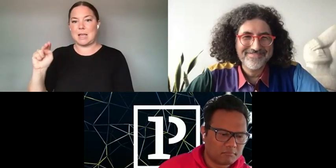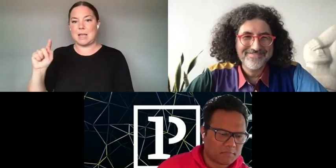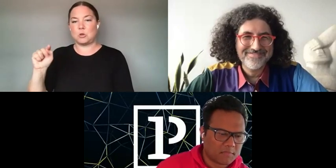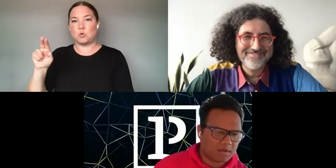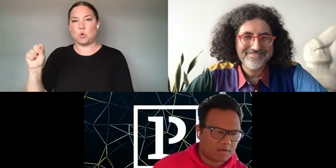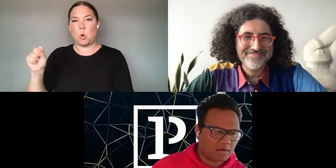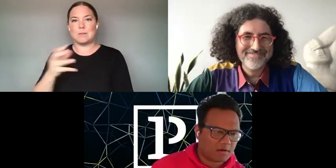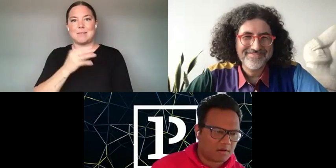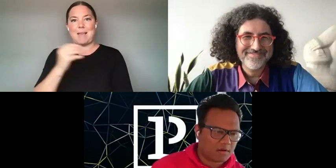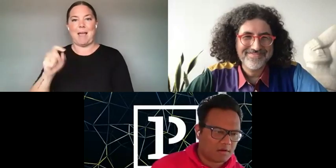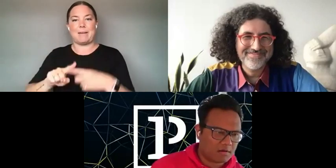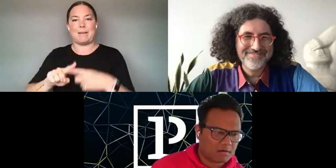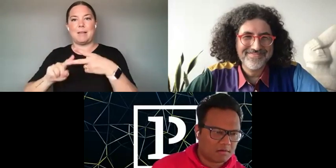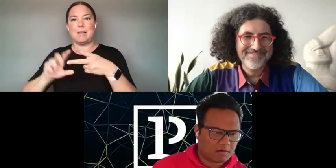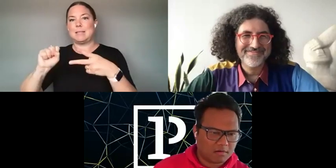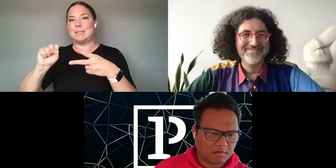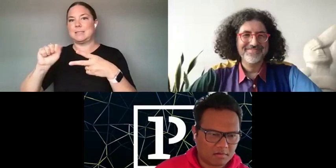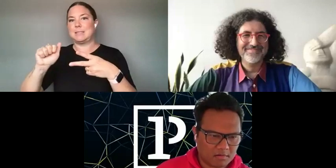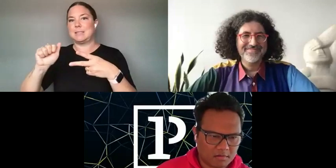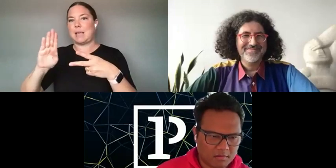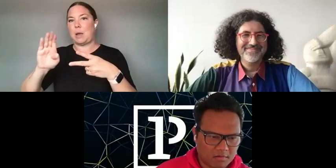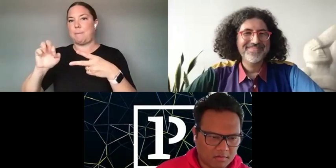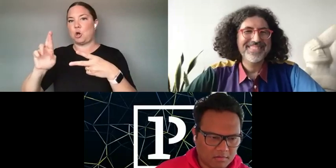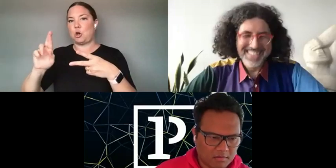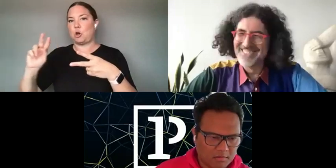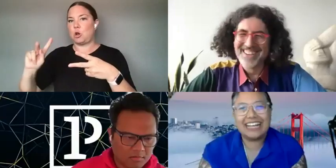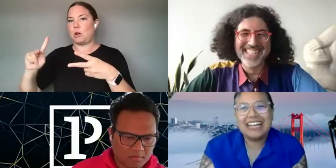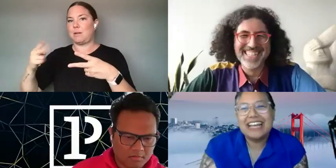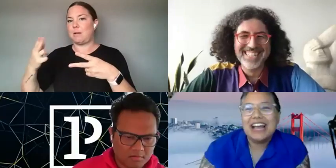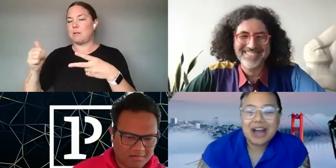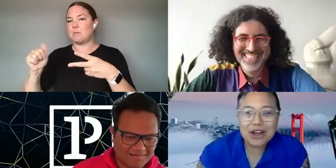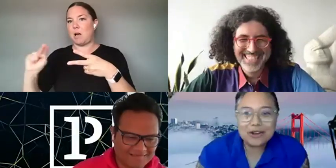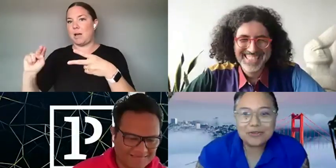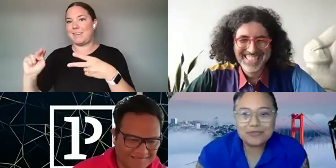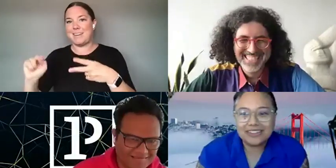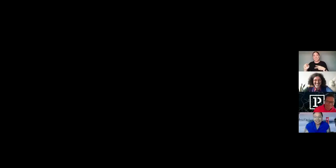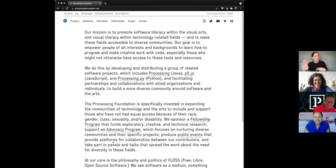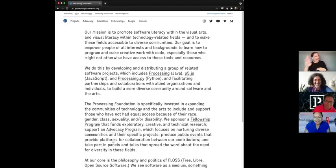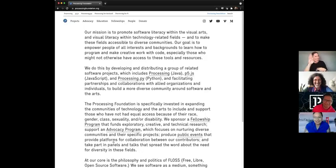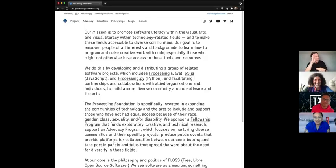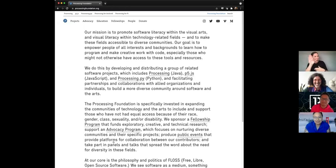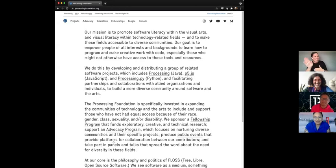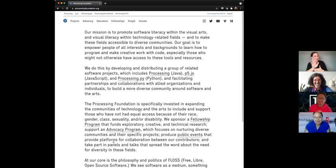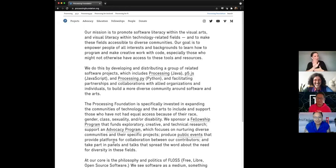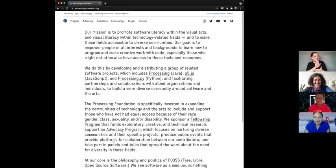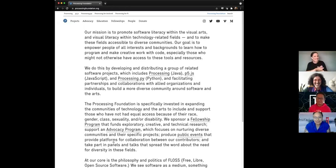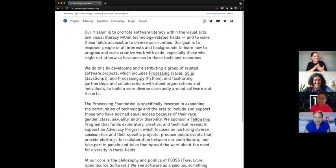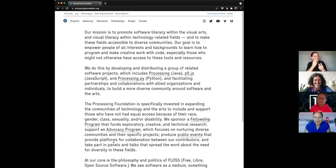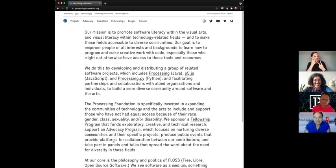HELLO. IT'S SO NICE, IT'S NICE TO SEE YOU HRAG. YES, MY NAME IS DOROTHY SANTOS.